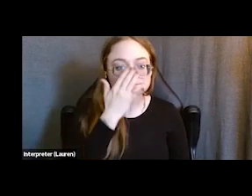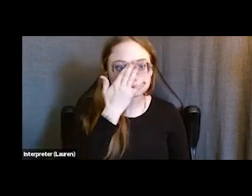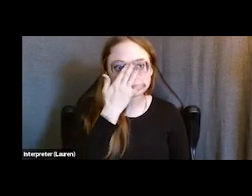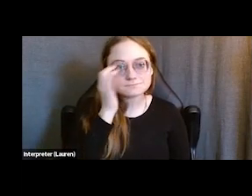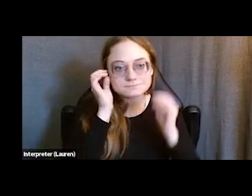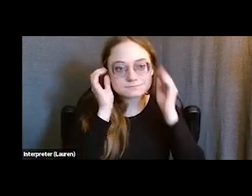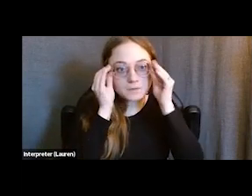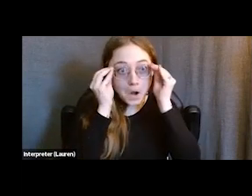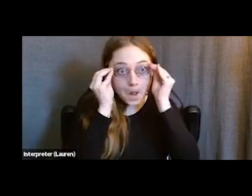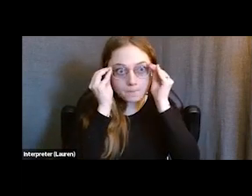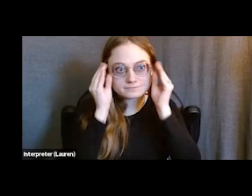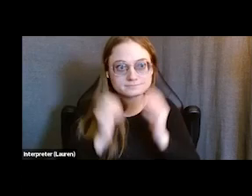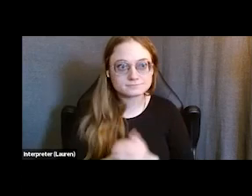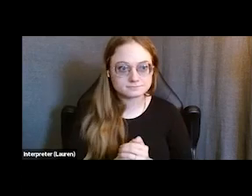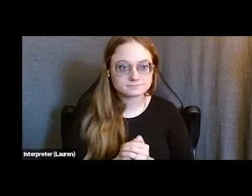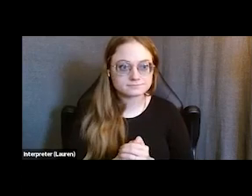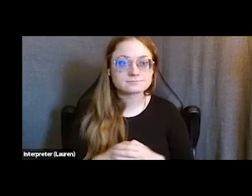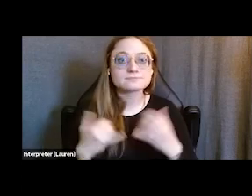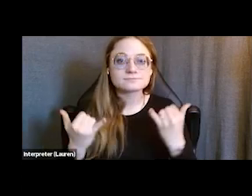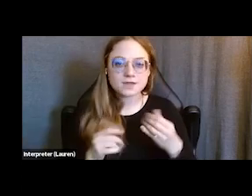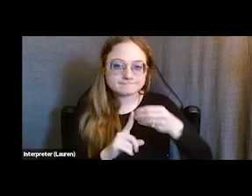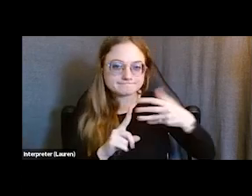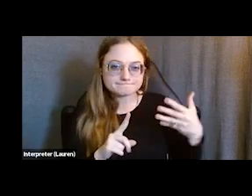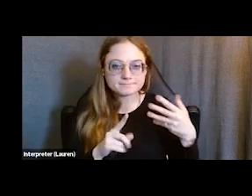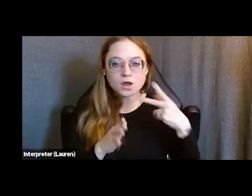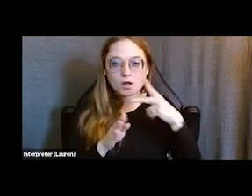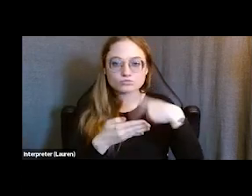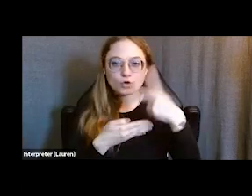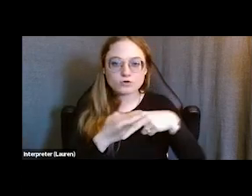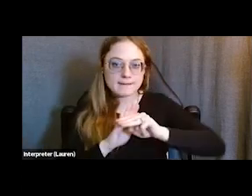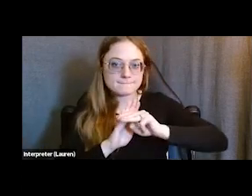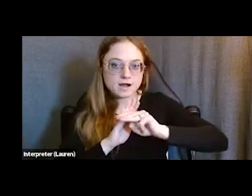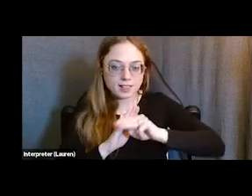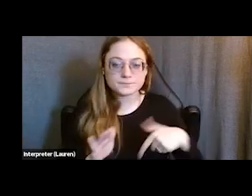about the UTEC programming model. So, we have a very strong community base